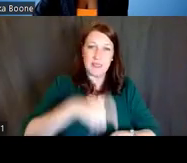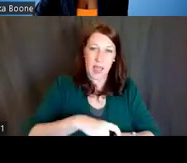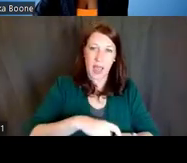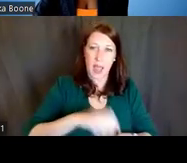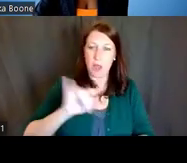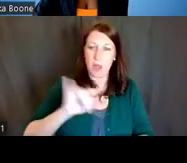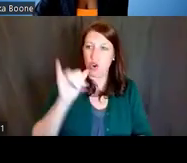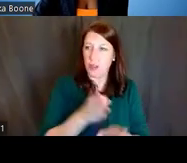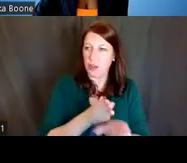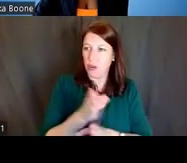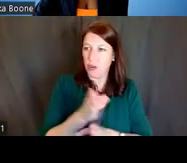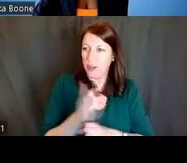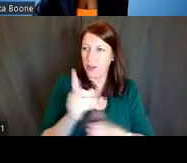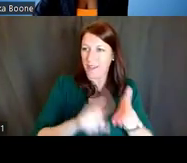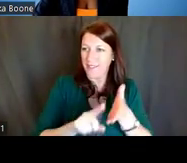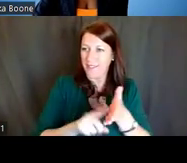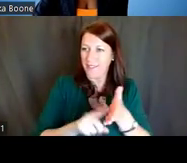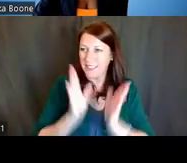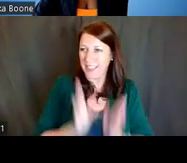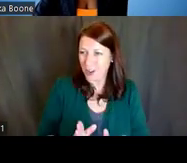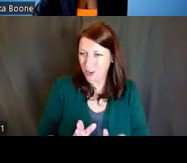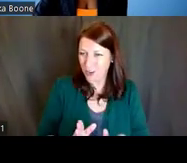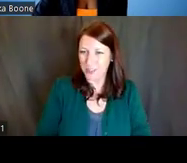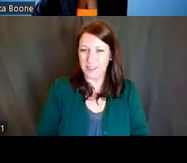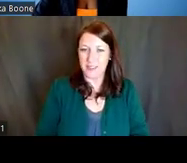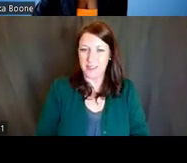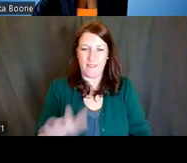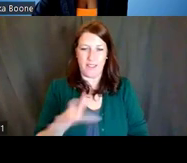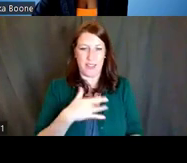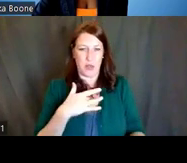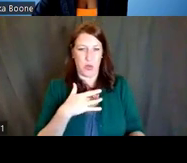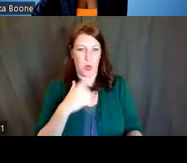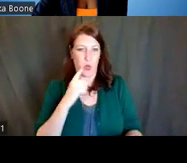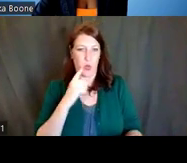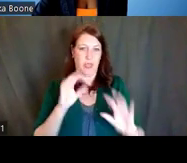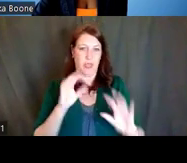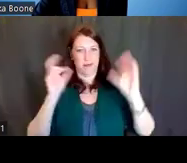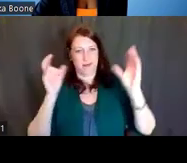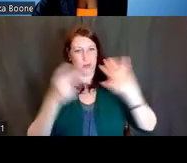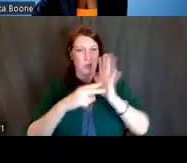that are relatively new to the world of NIH. We'll start off with helpful tips